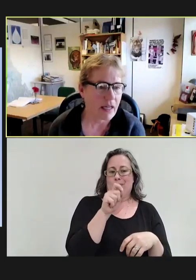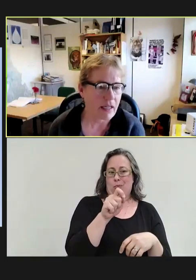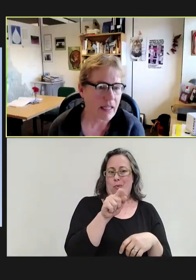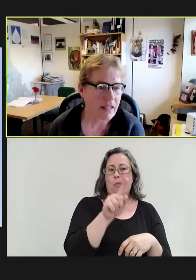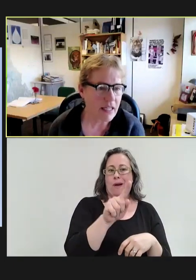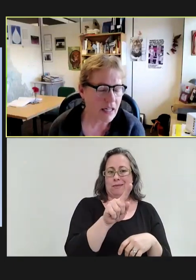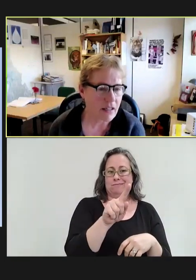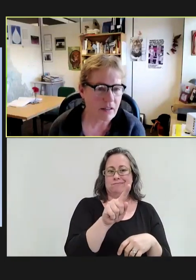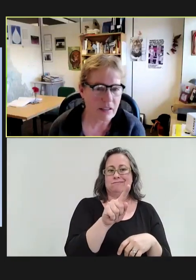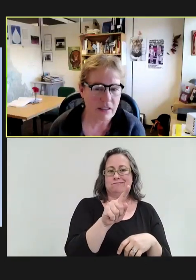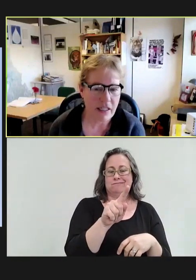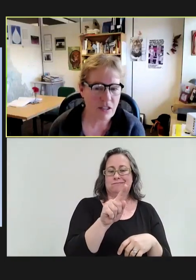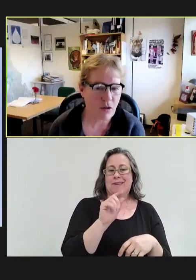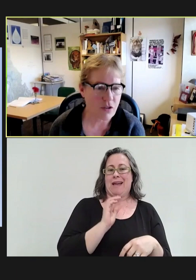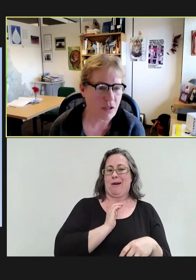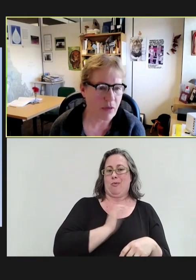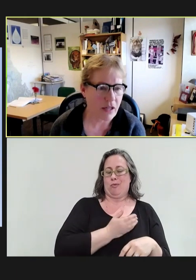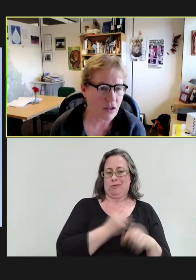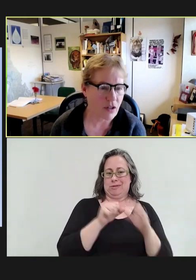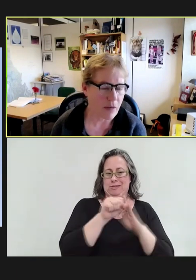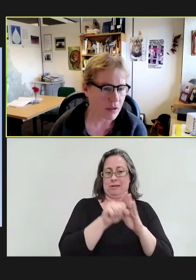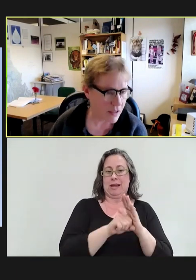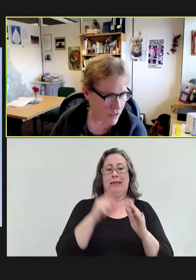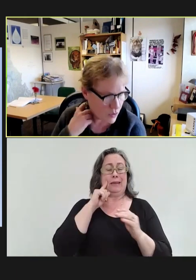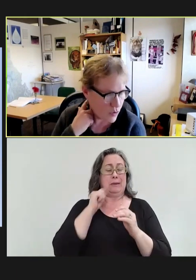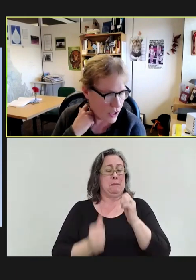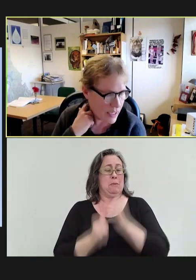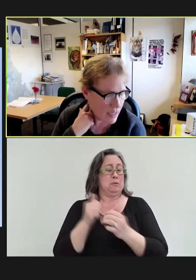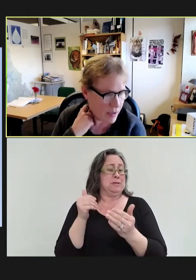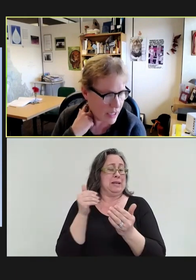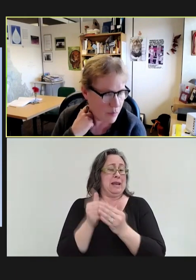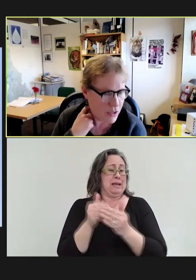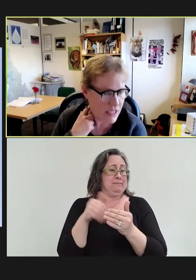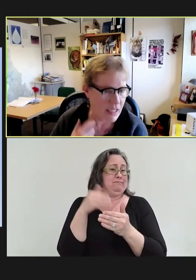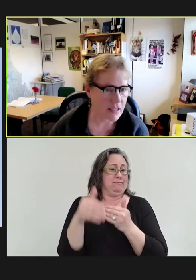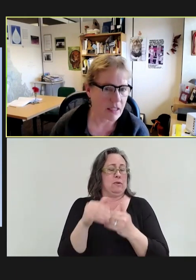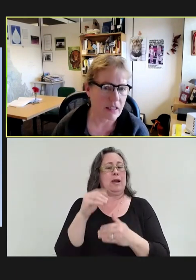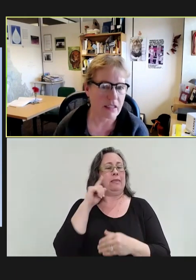And I think our next closest competitor, I believe, is Oregon at about 8 percent